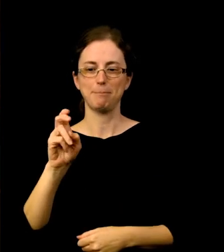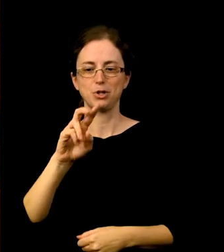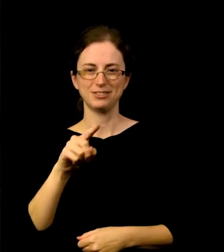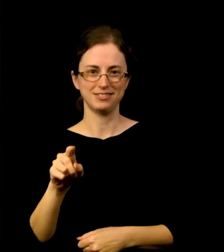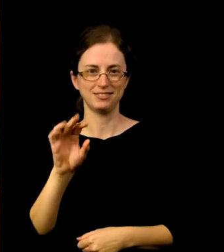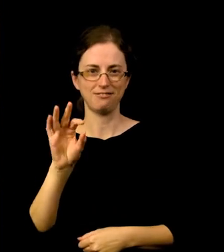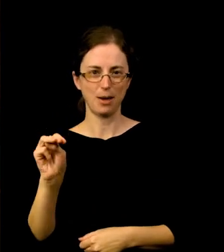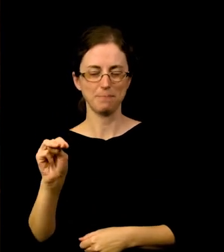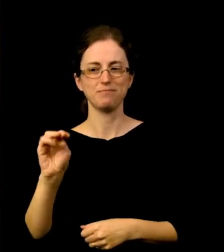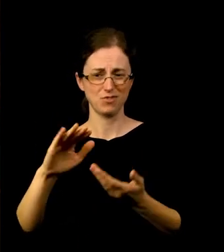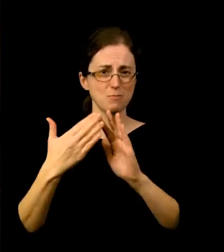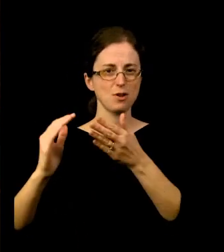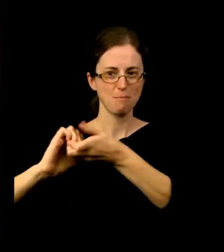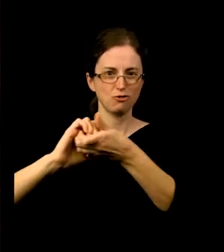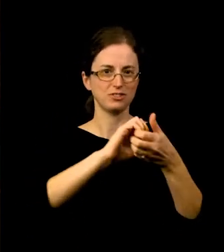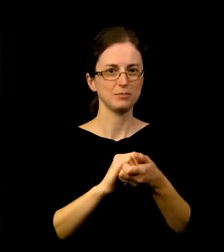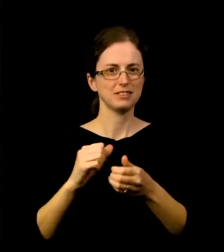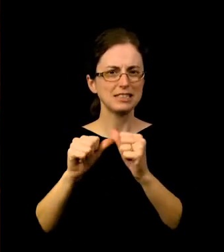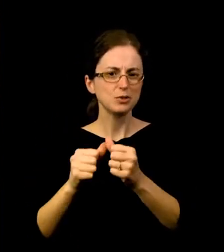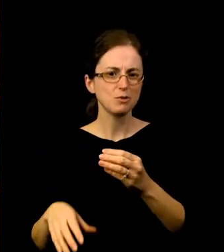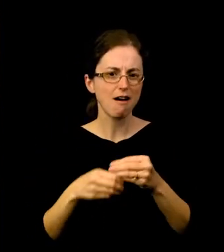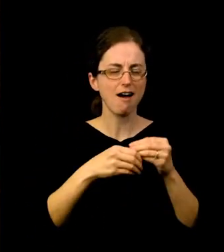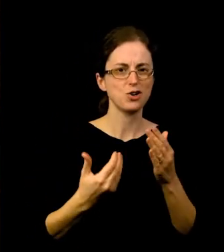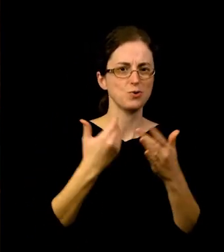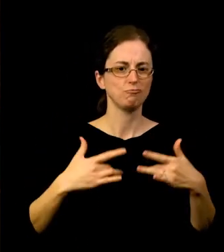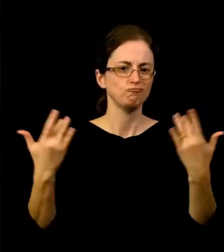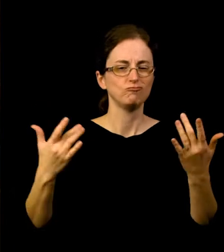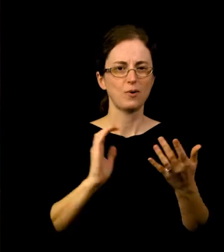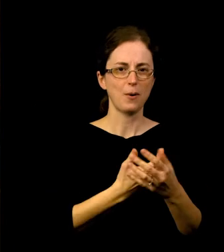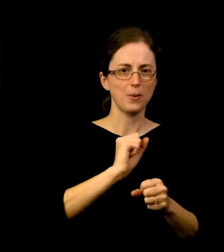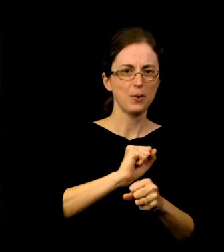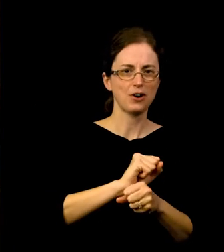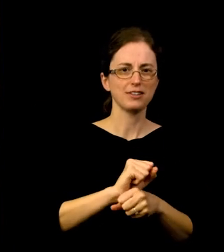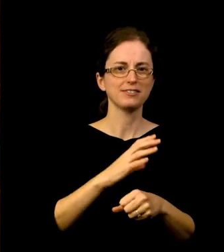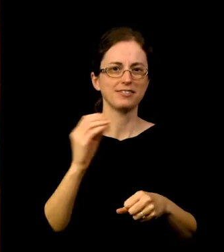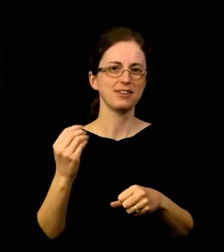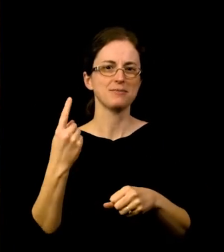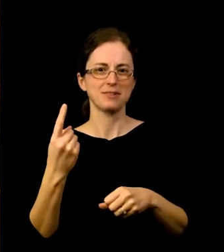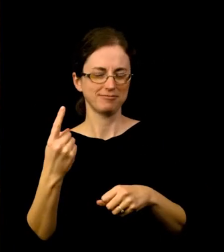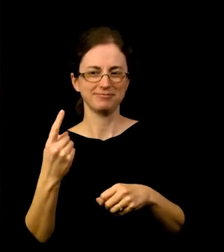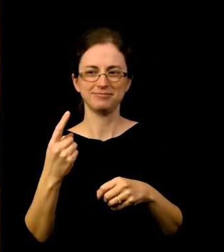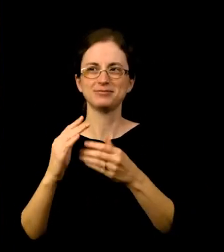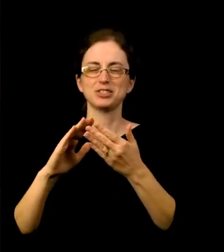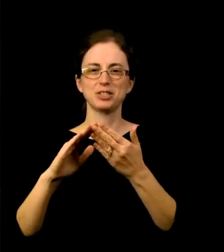projections on our buildings, Open Air Cinema, and community events with The Numberz FM. The community partnerships continue